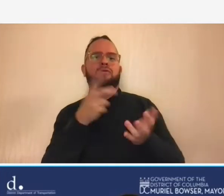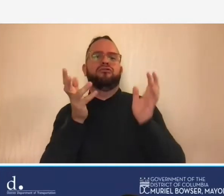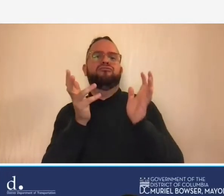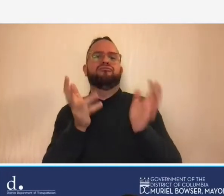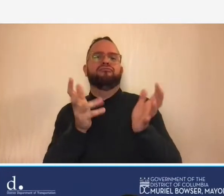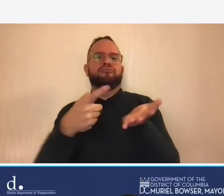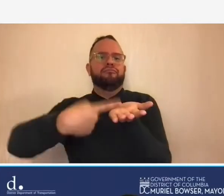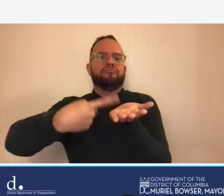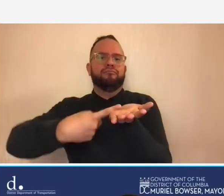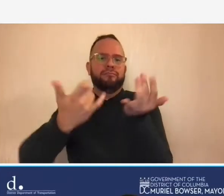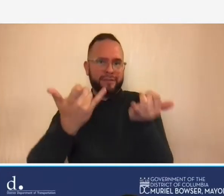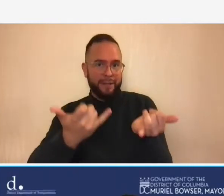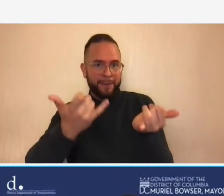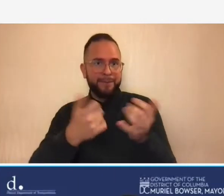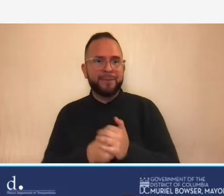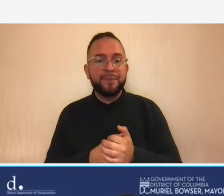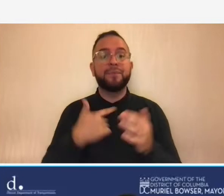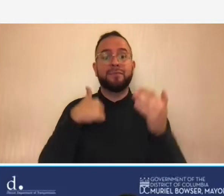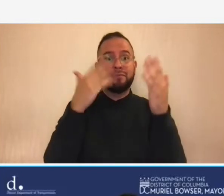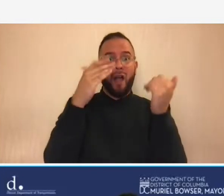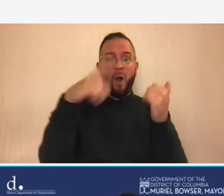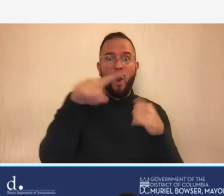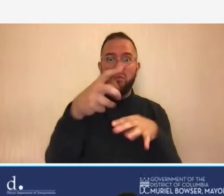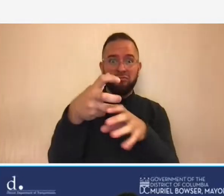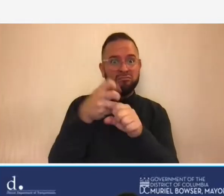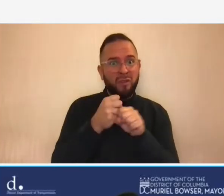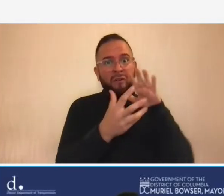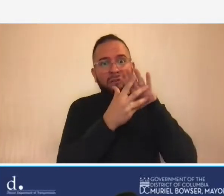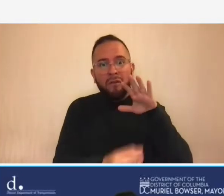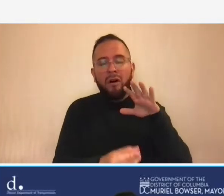also hopefully everybody received a copy of the participants guide